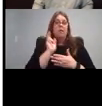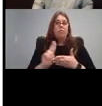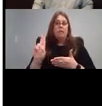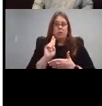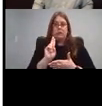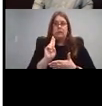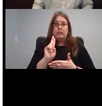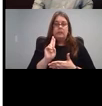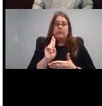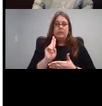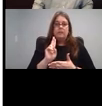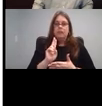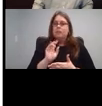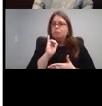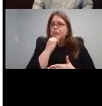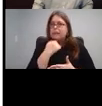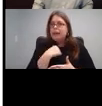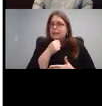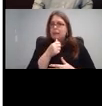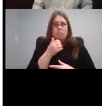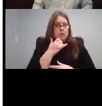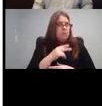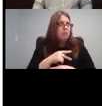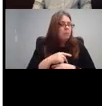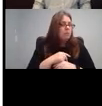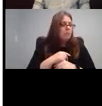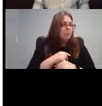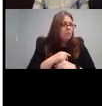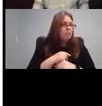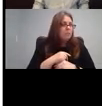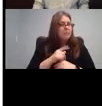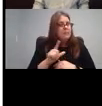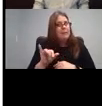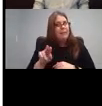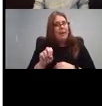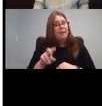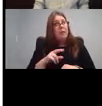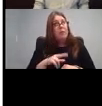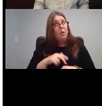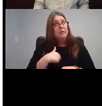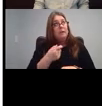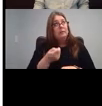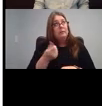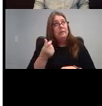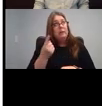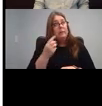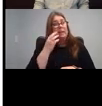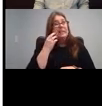pretended didn't just mess it up. Like I said, this is all live and of course I've just deleted something.